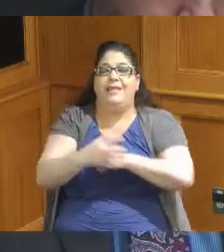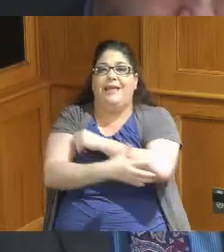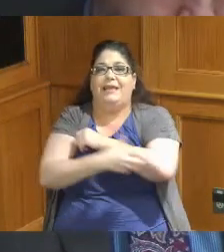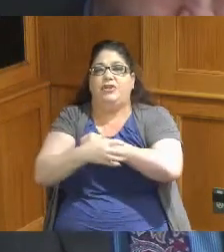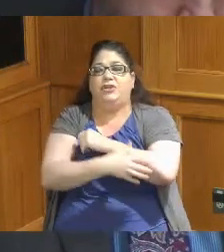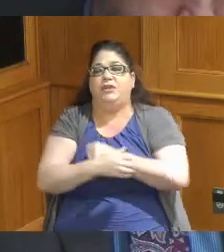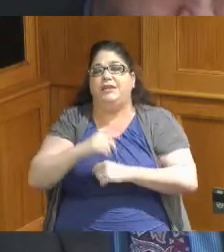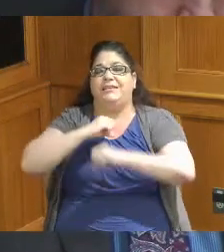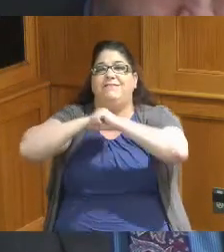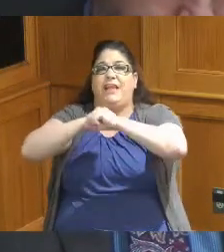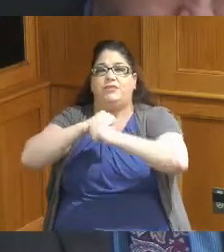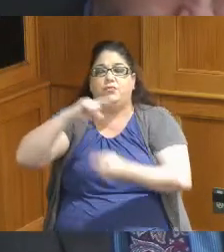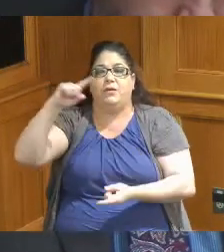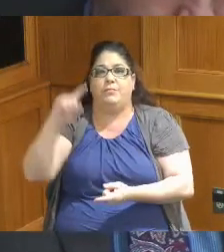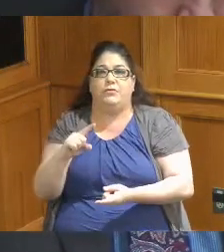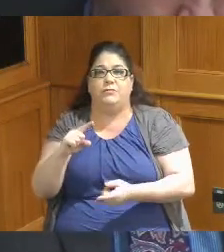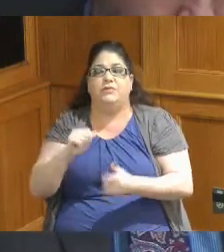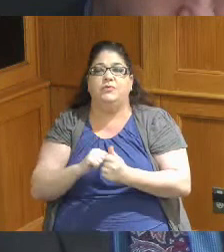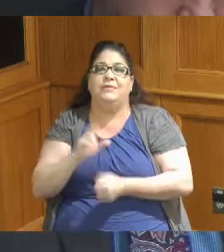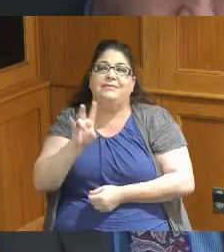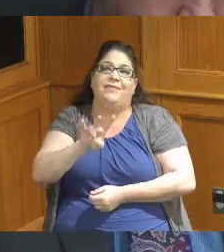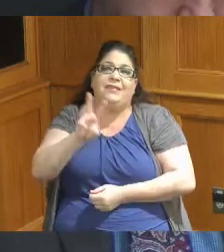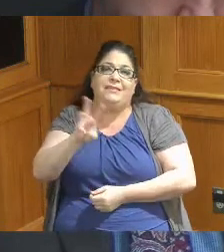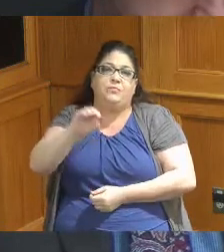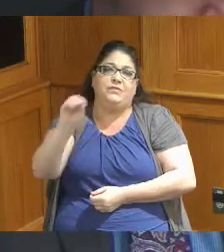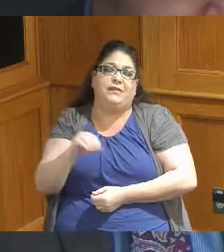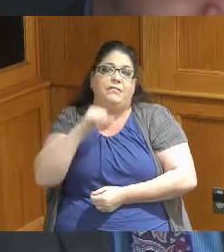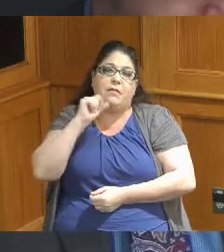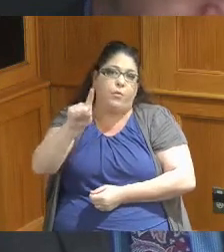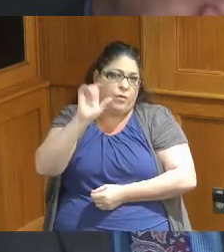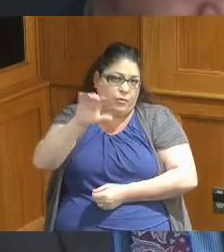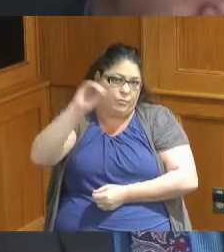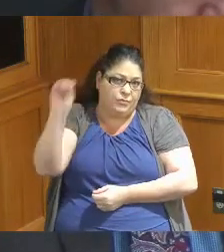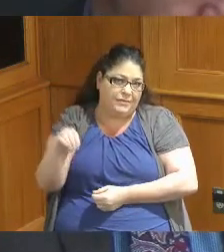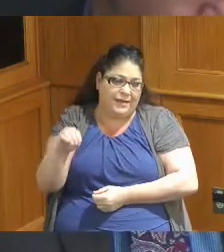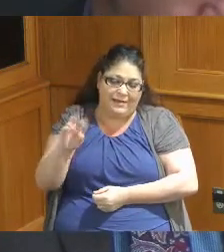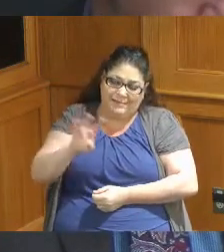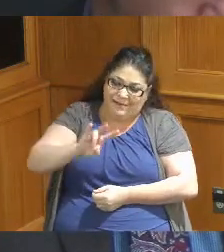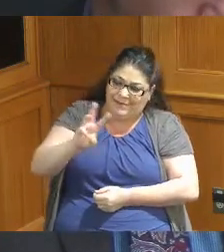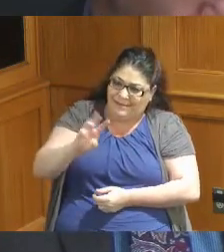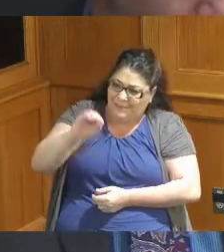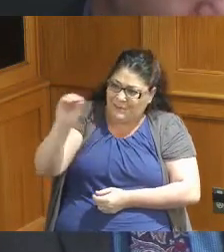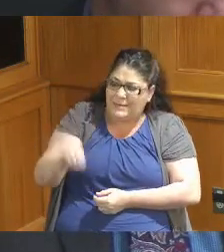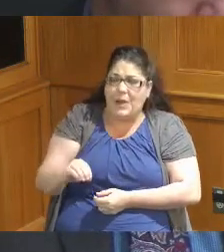from 100 to closer to 76 percent which would be a huge financial hit to Hamilton County